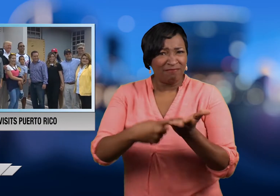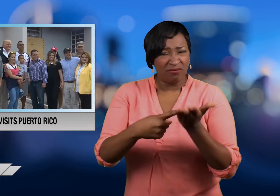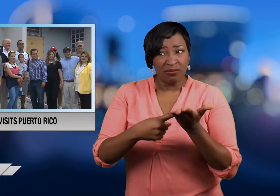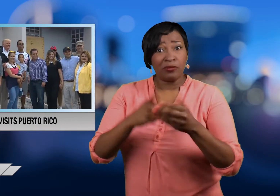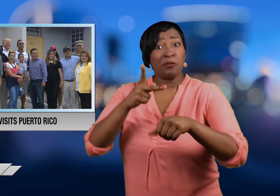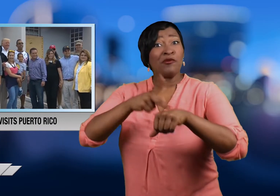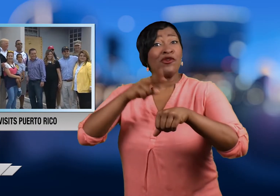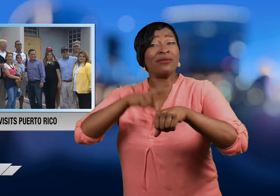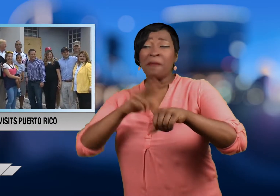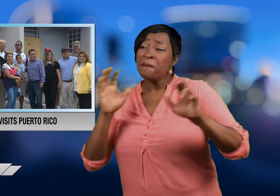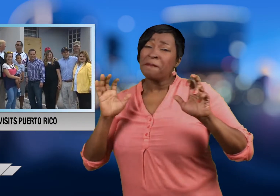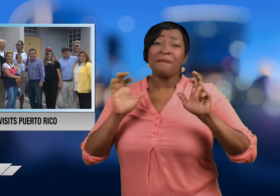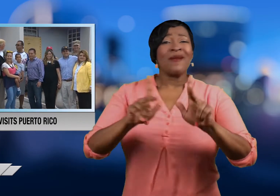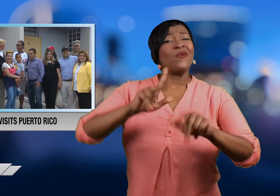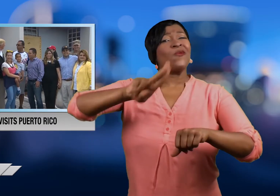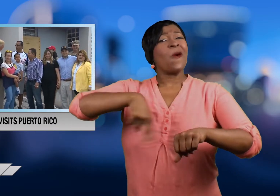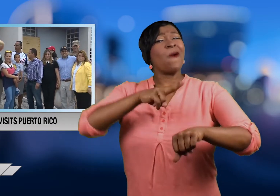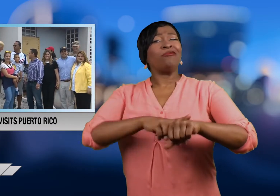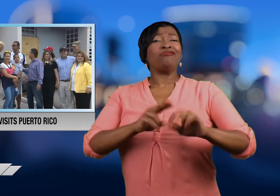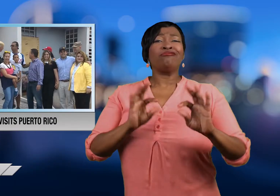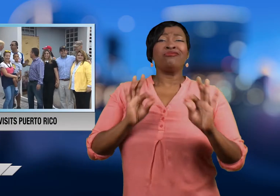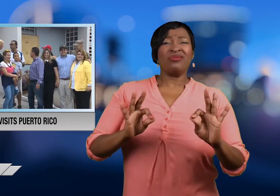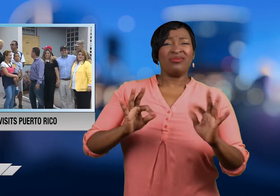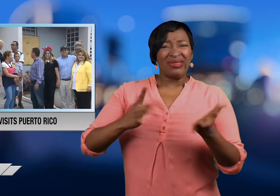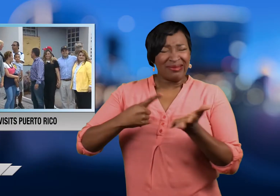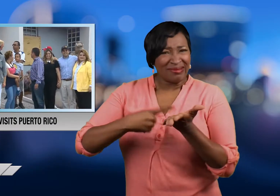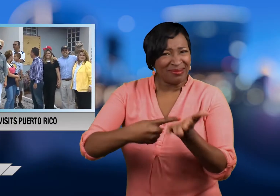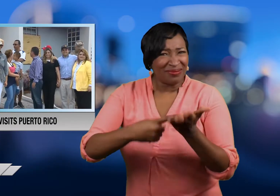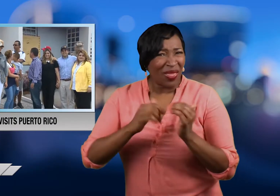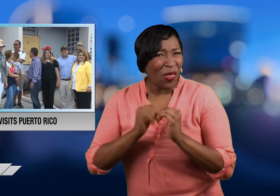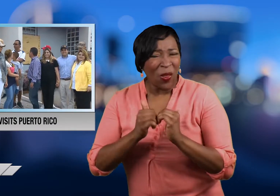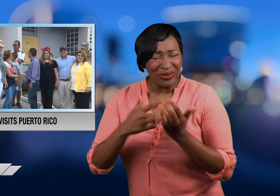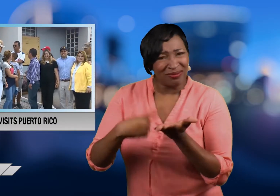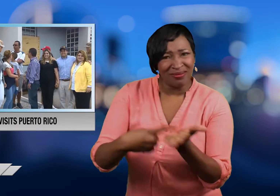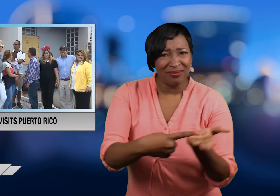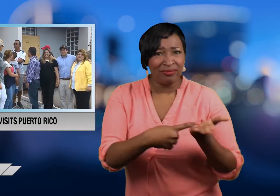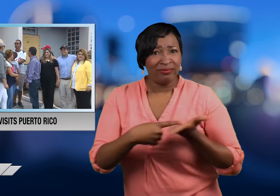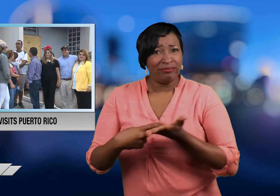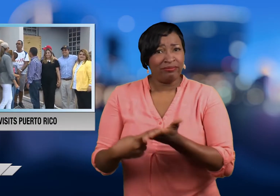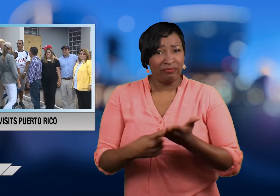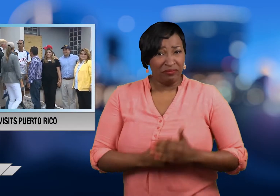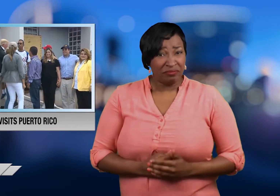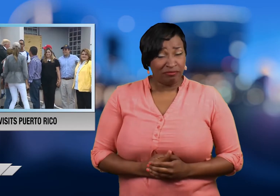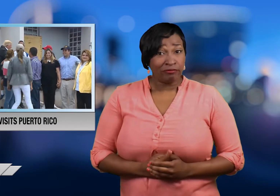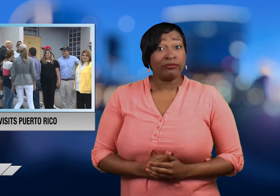discuss ways to help the island get back on its feet.